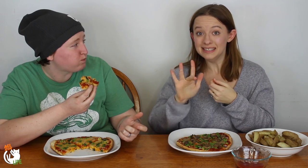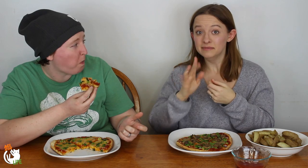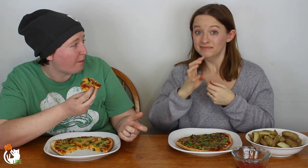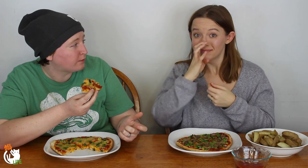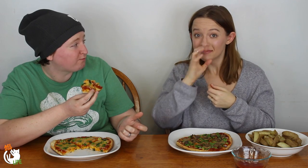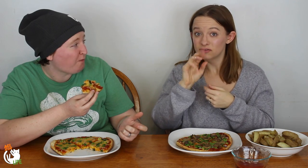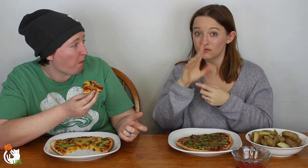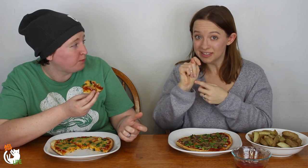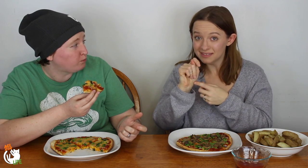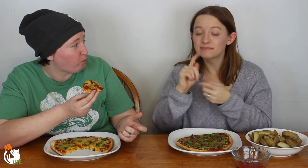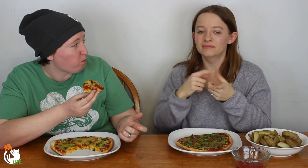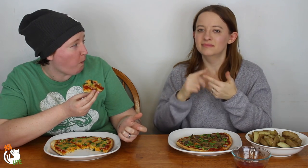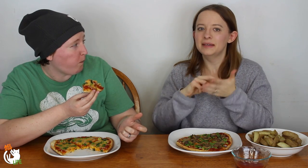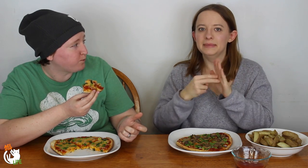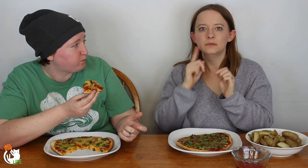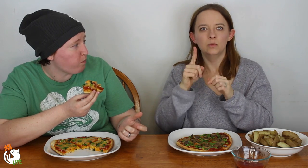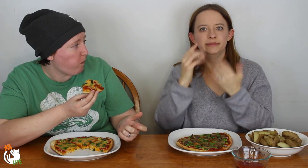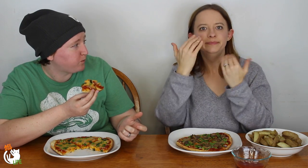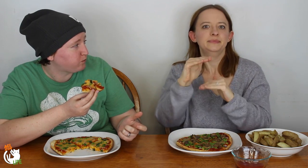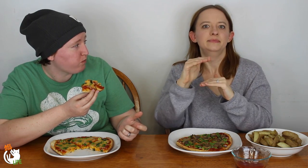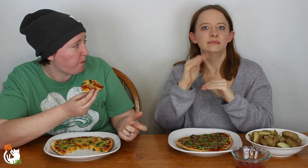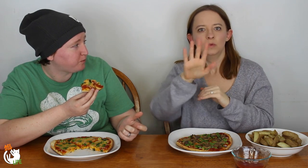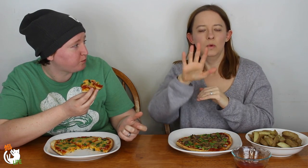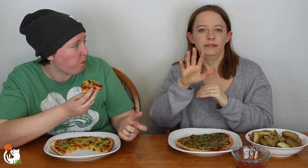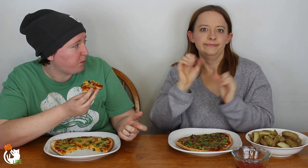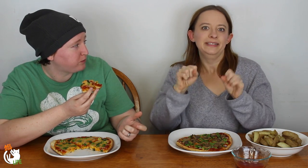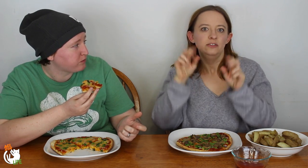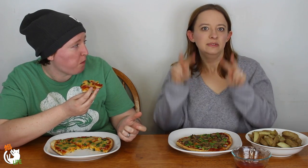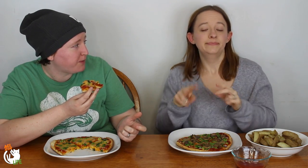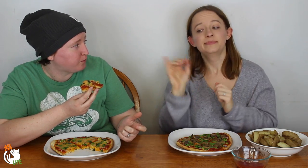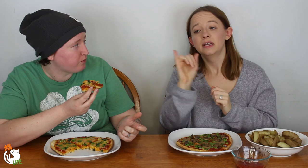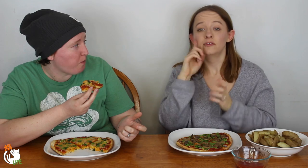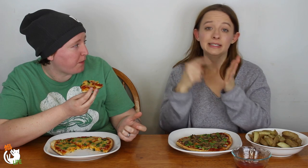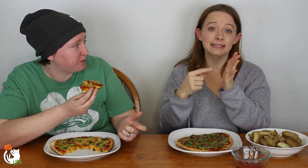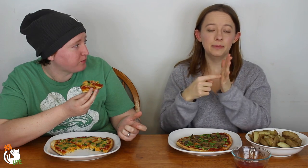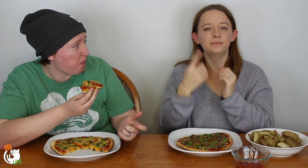If you clicked on the "strict", then that will mean it will restrict your ability to watch certain videos.